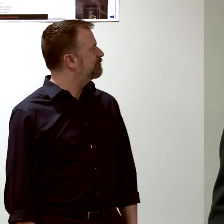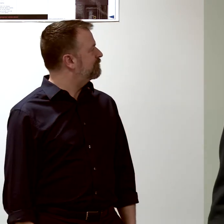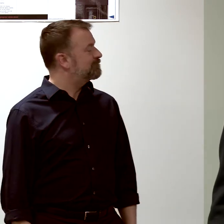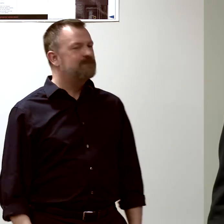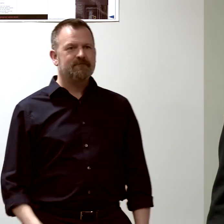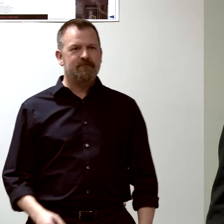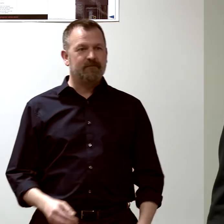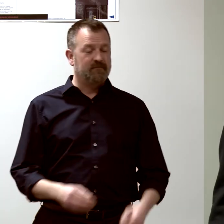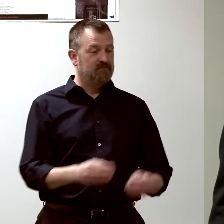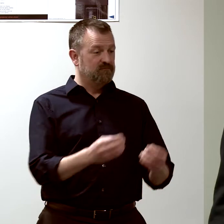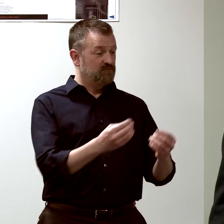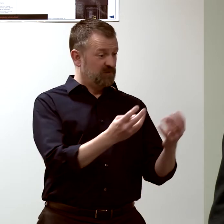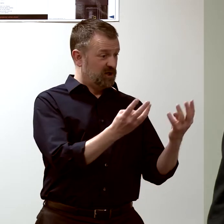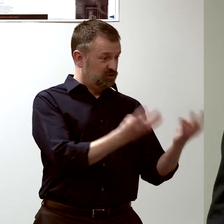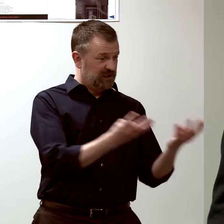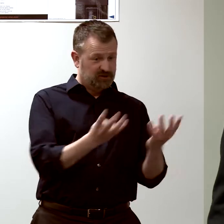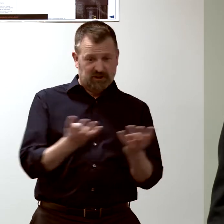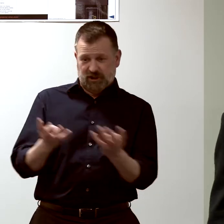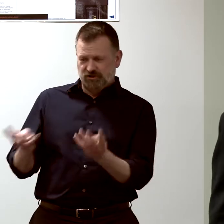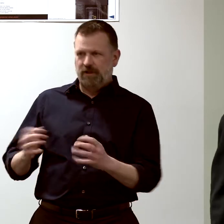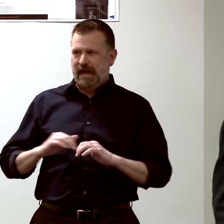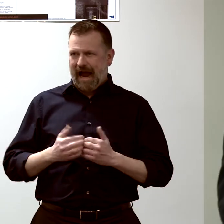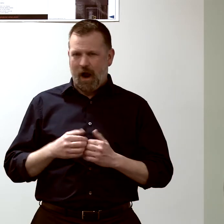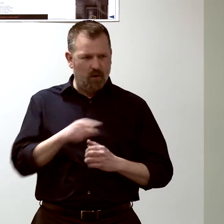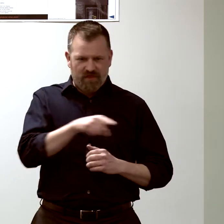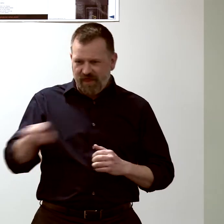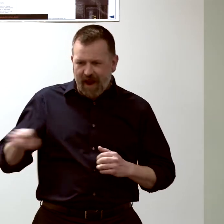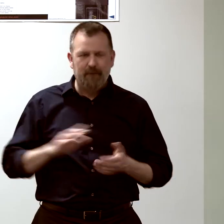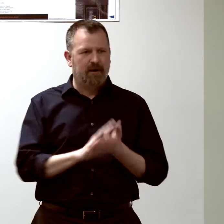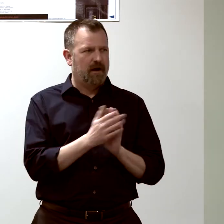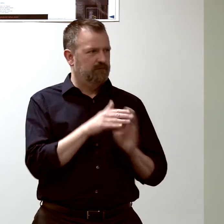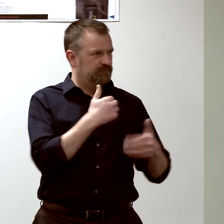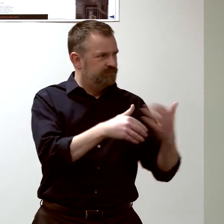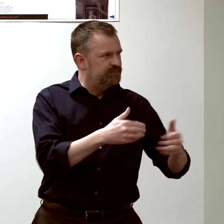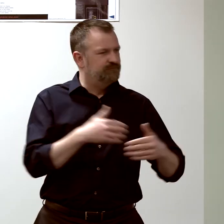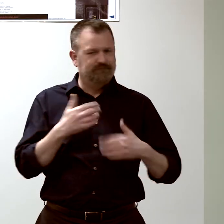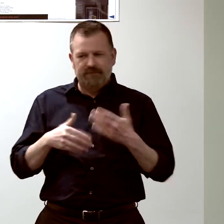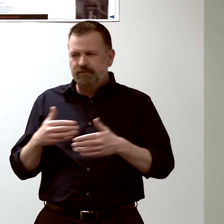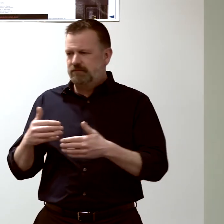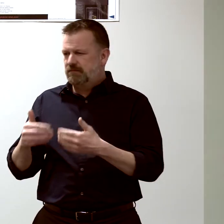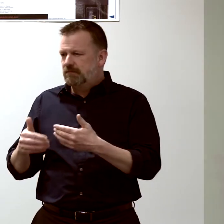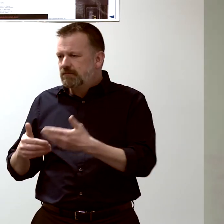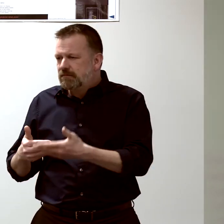in the way the genes are expressed. So, of course,